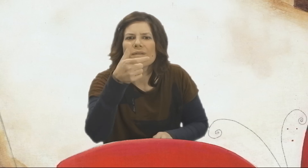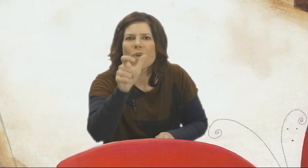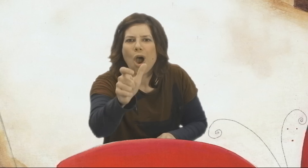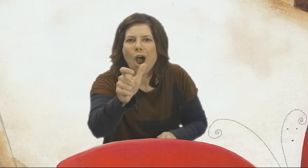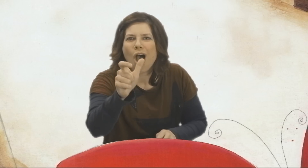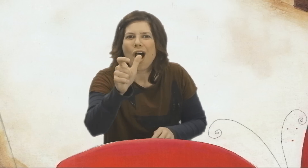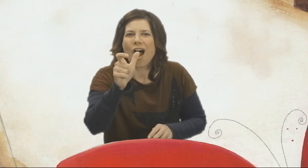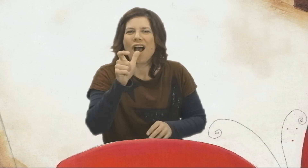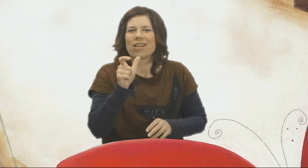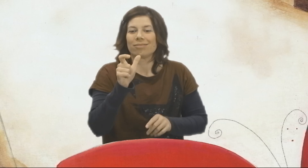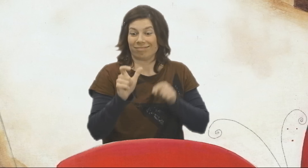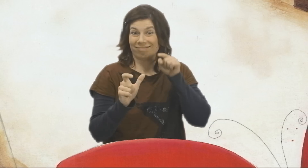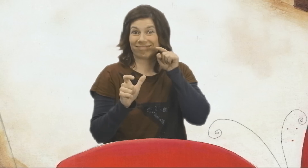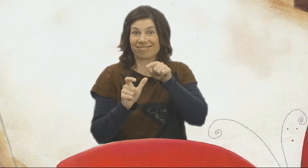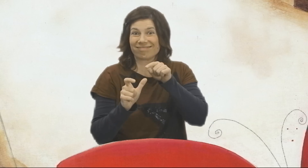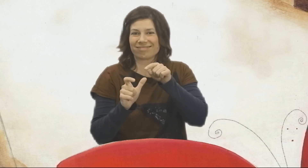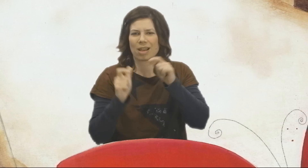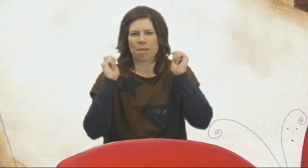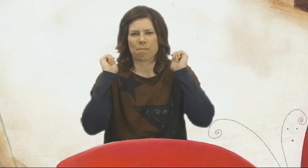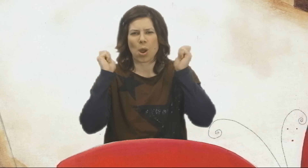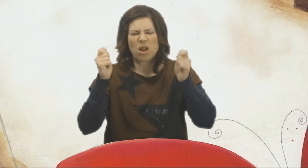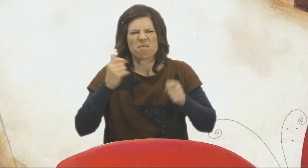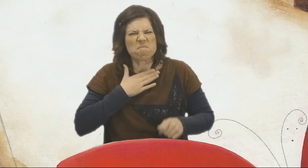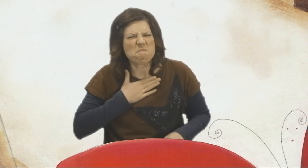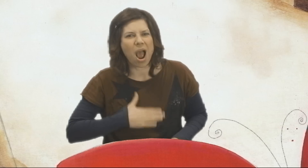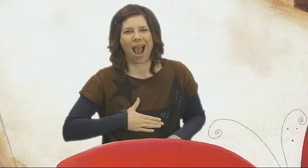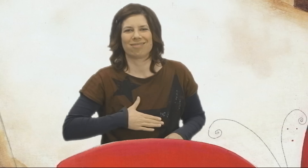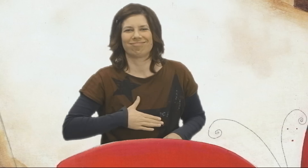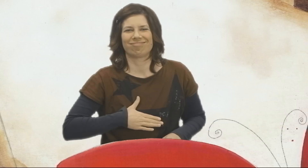He loves the word very much!